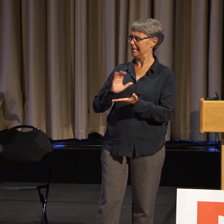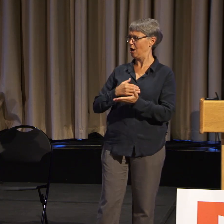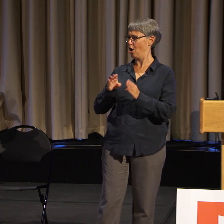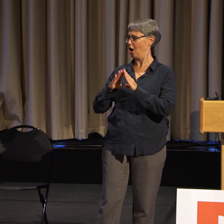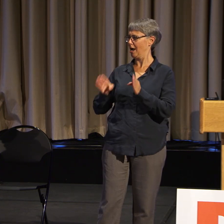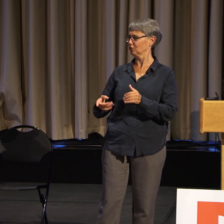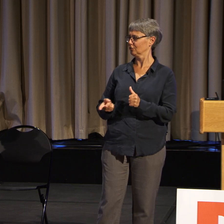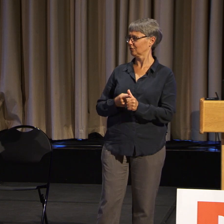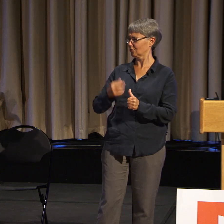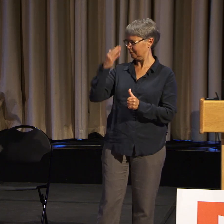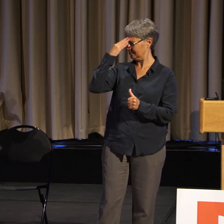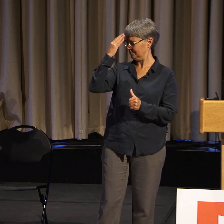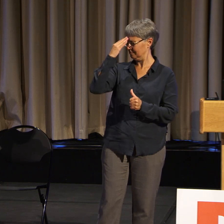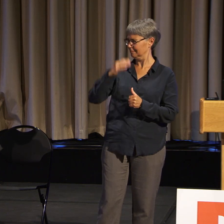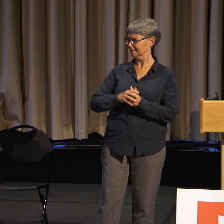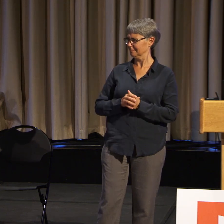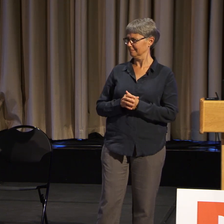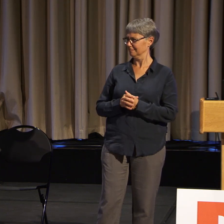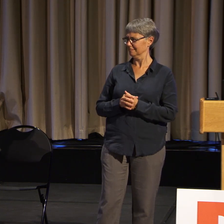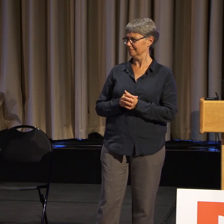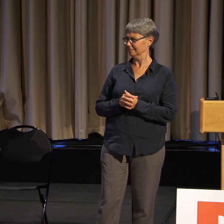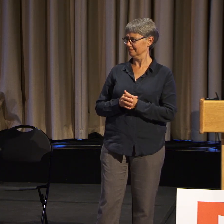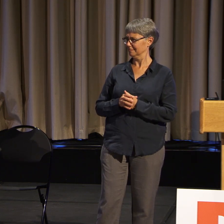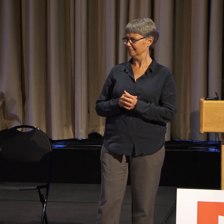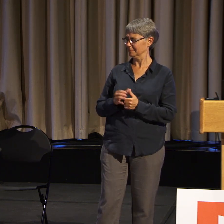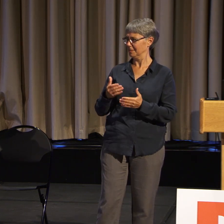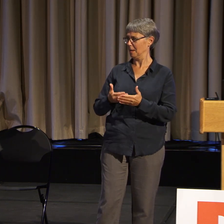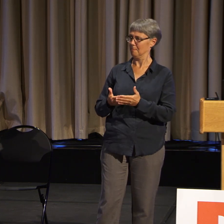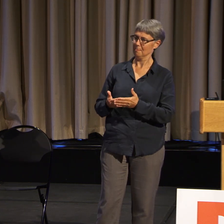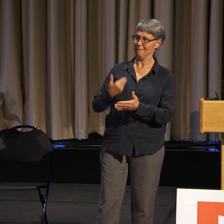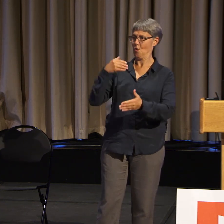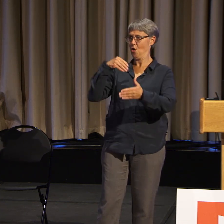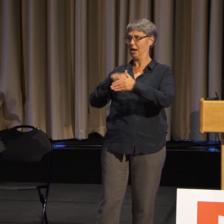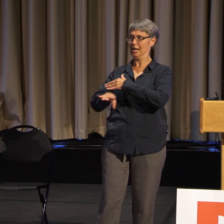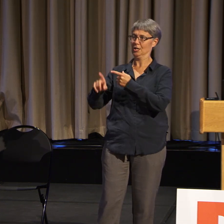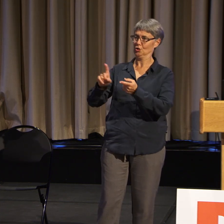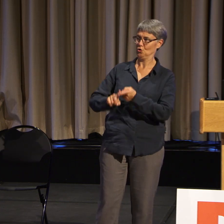You know, you always clean your own house before you look at others.